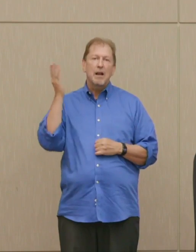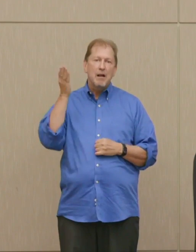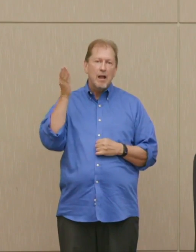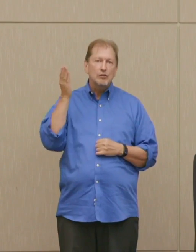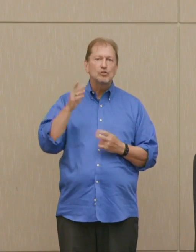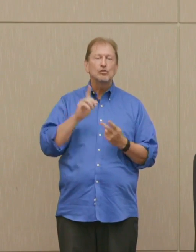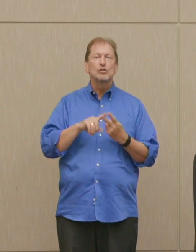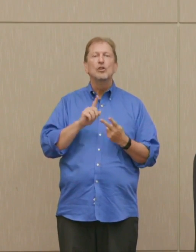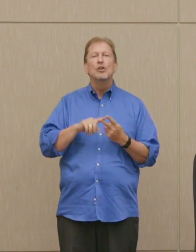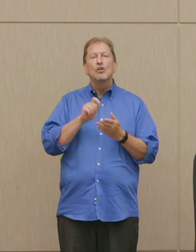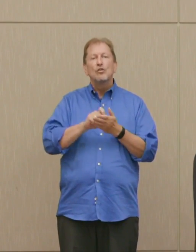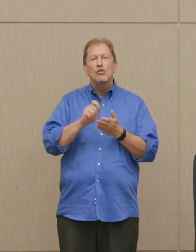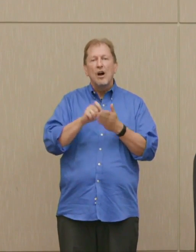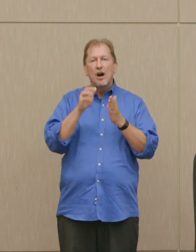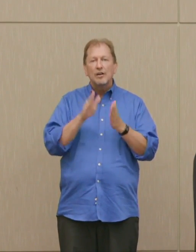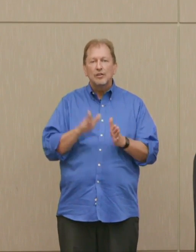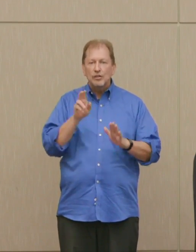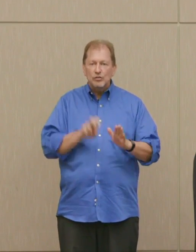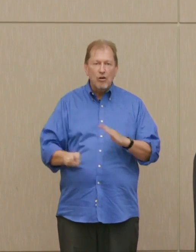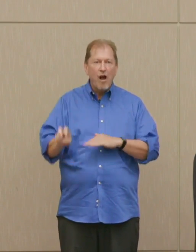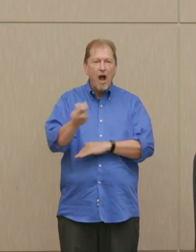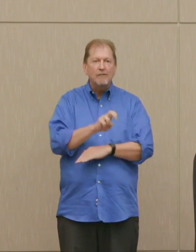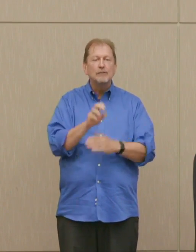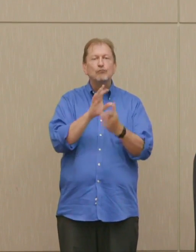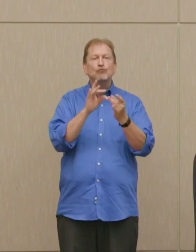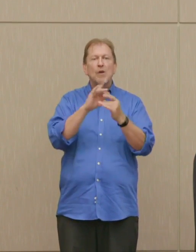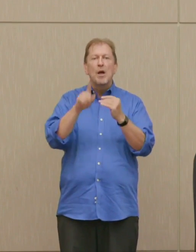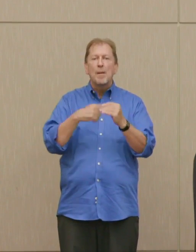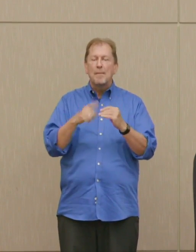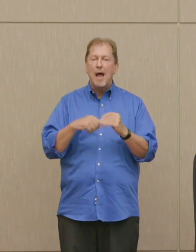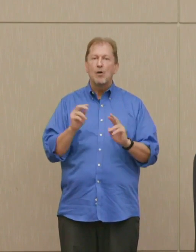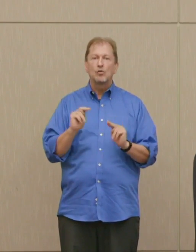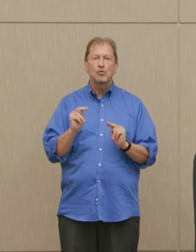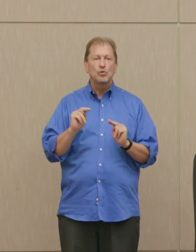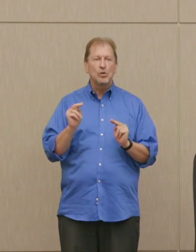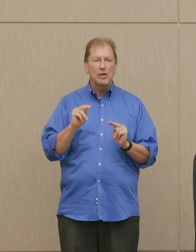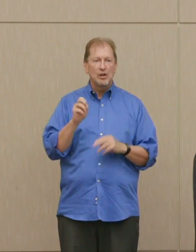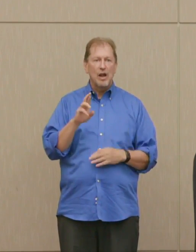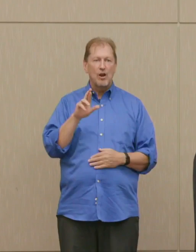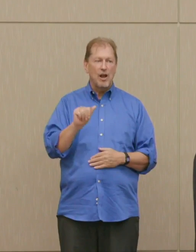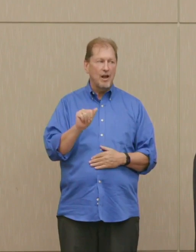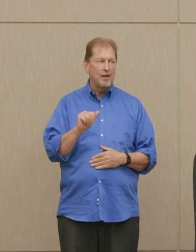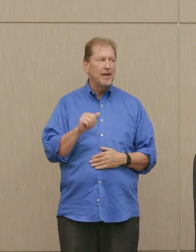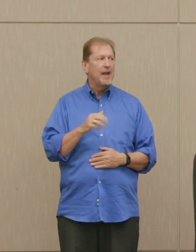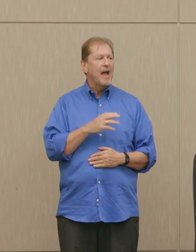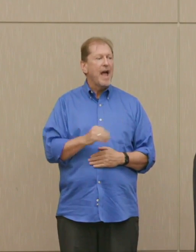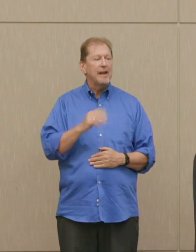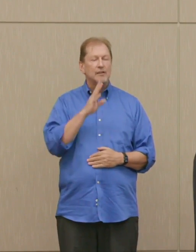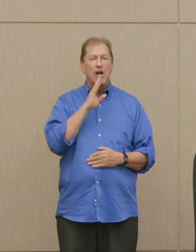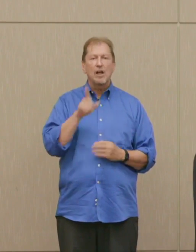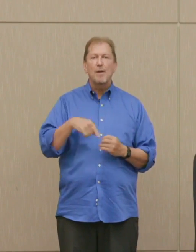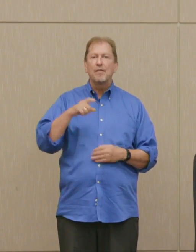on the danger of the nuclear era, wrongful interventions, and the urgent need for patriotic